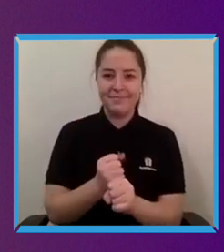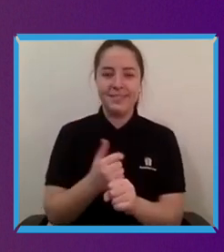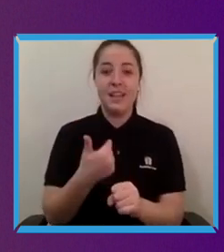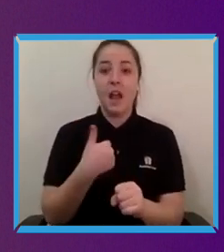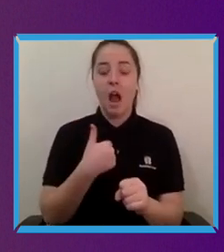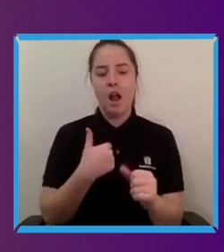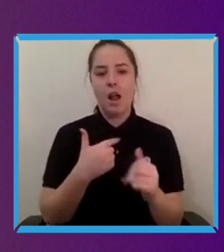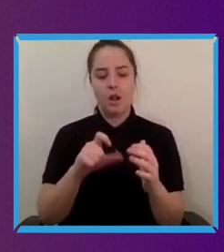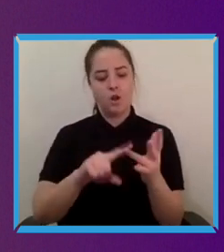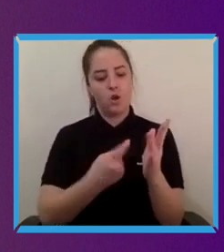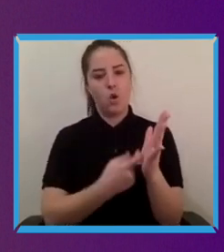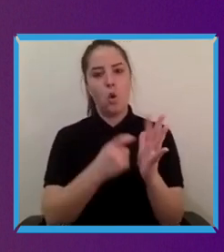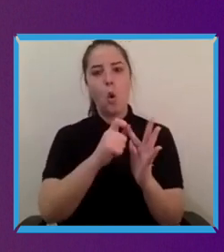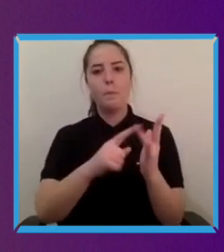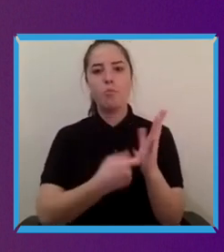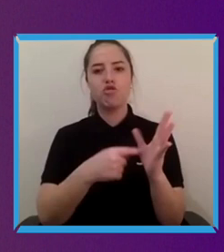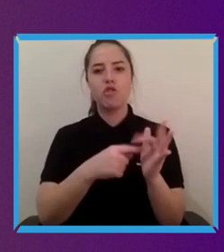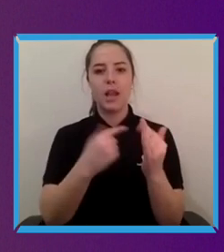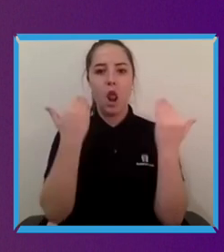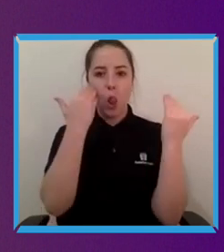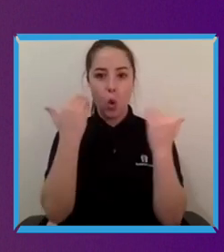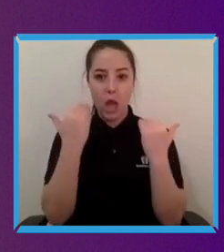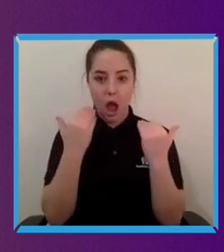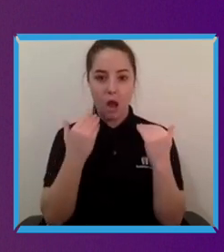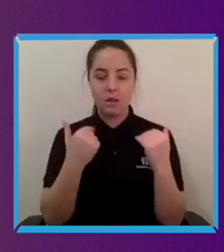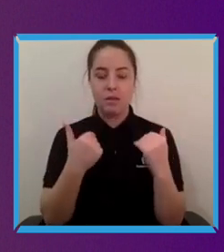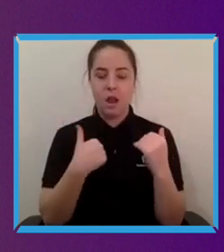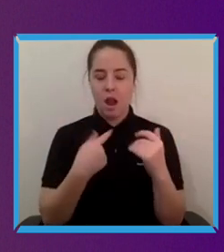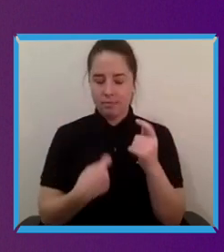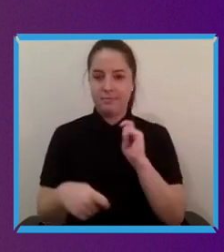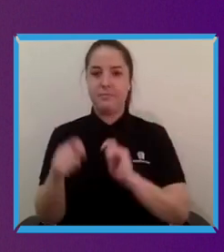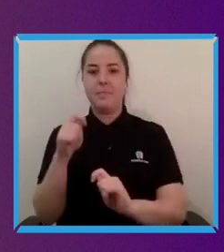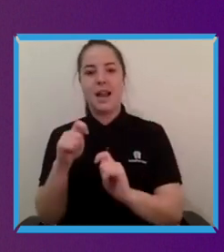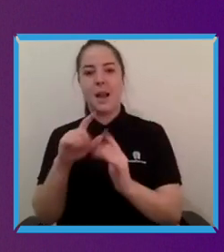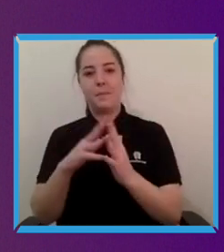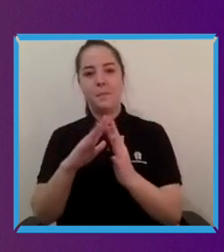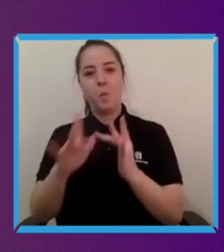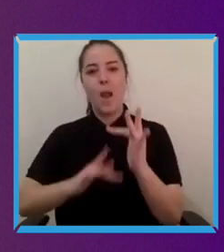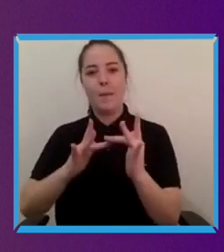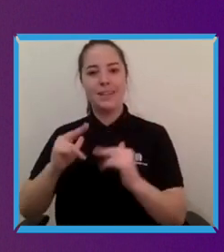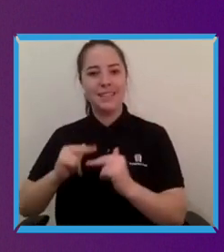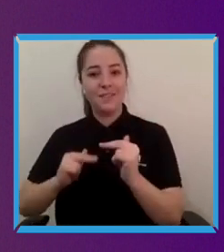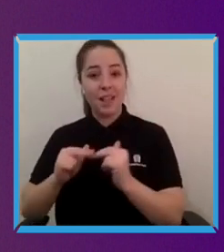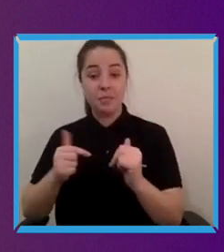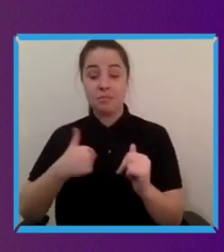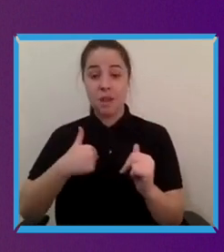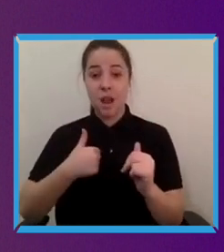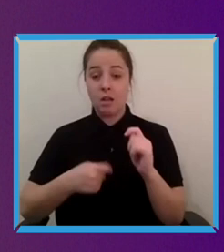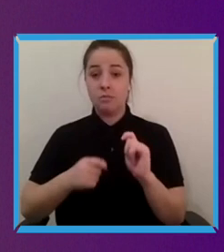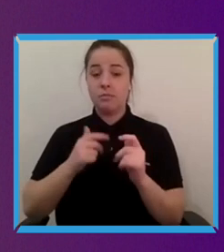retrained as a web developer. I went travelling for a period about 10 years ago and it was just really really really difficult because I